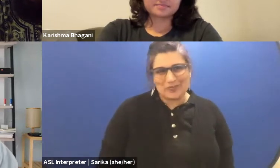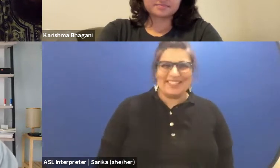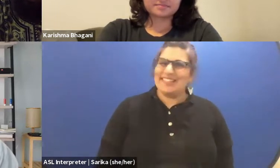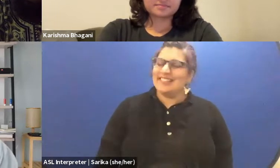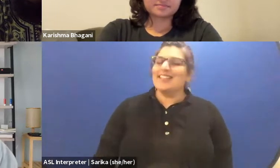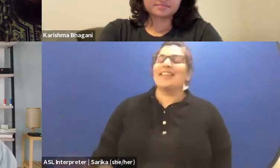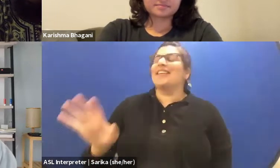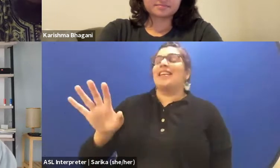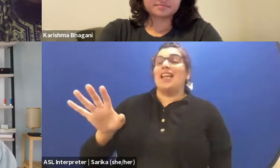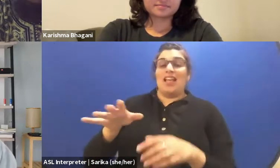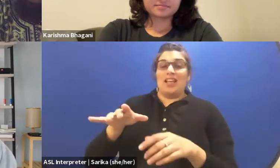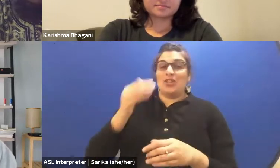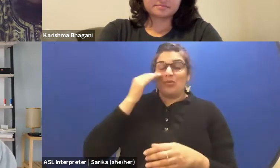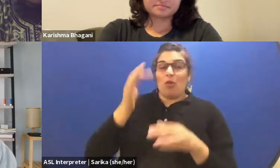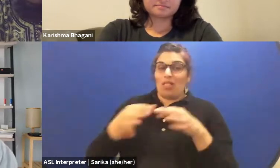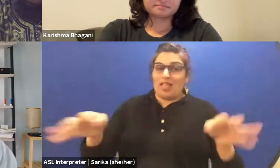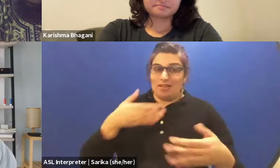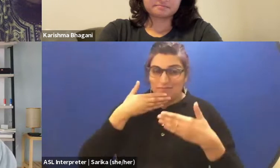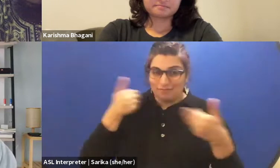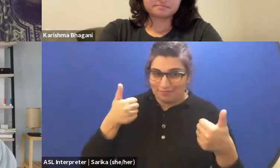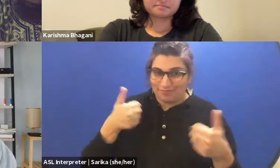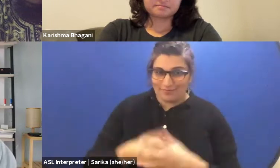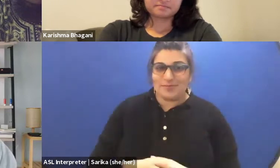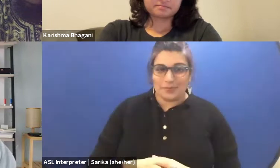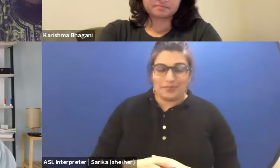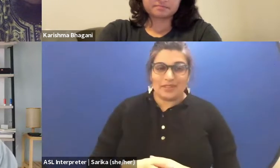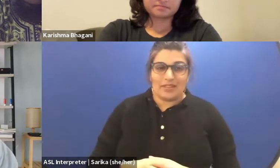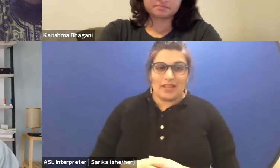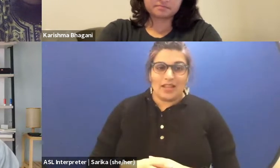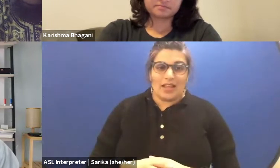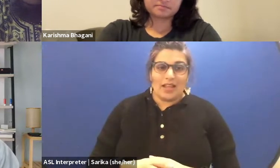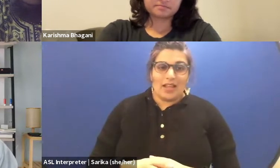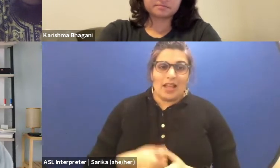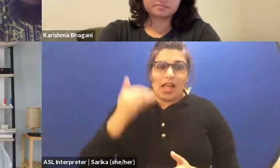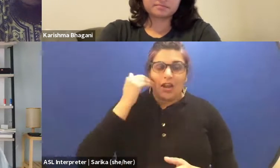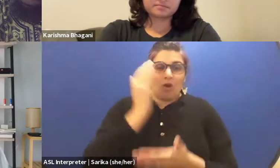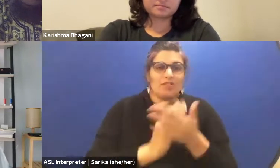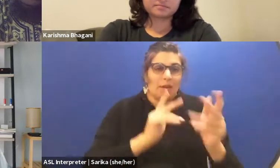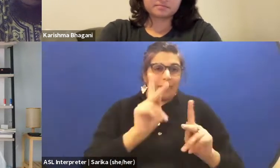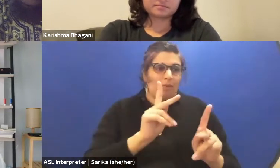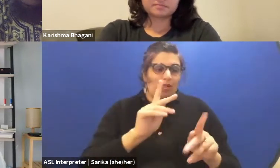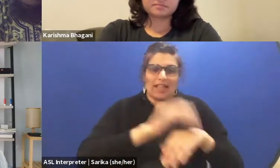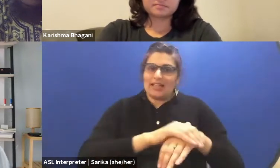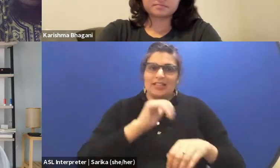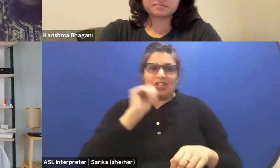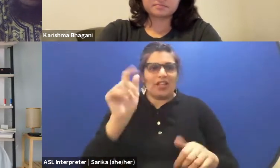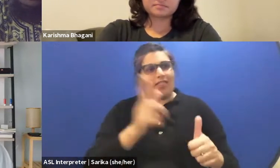The language barrier, I know that for those that do not know, English is not necessary in lingua franca.